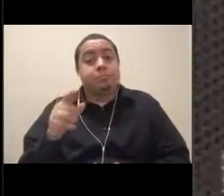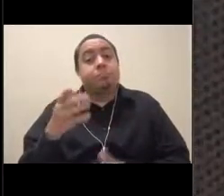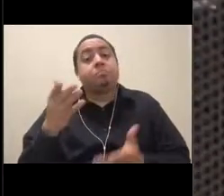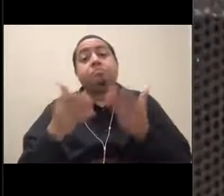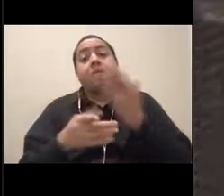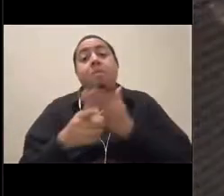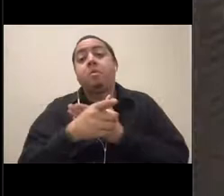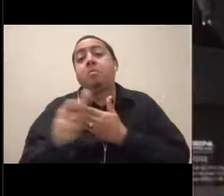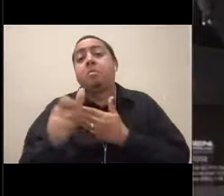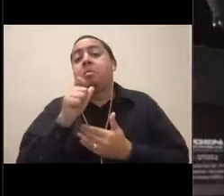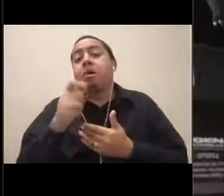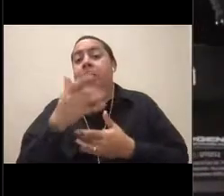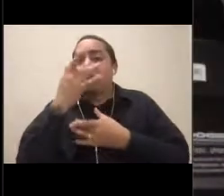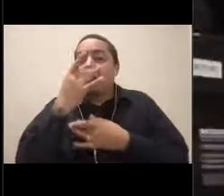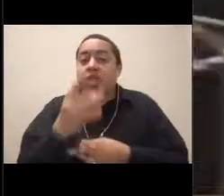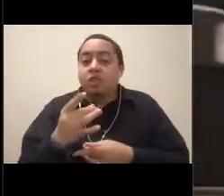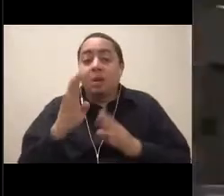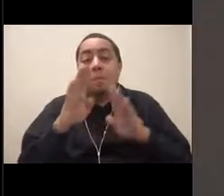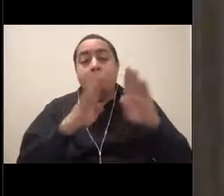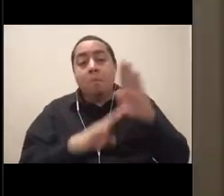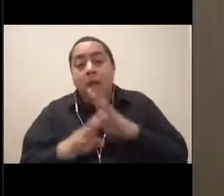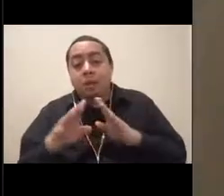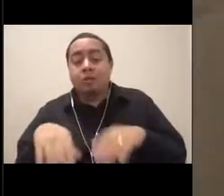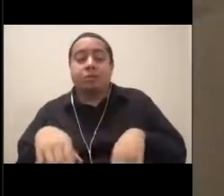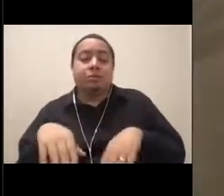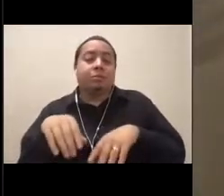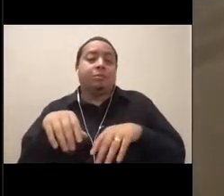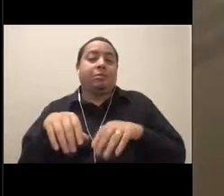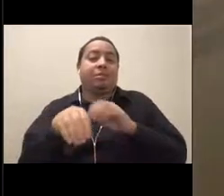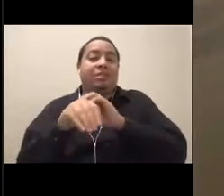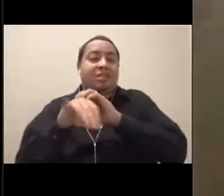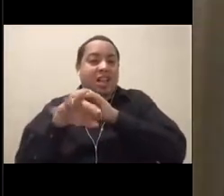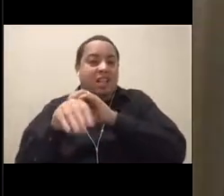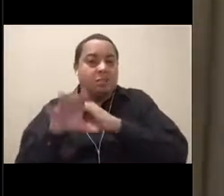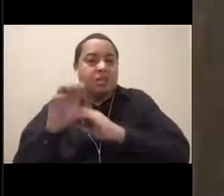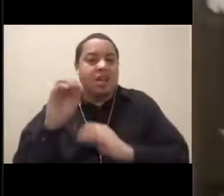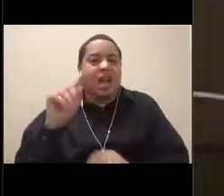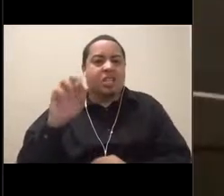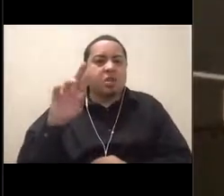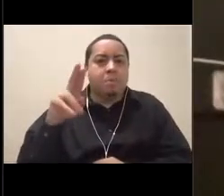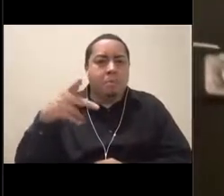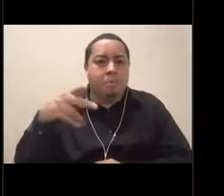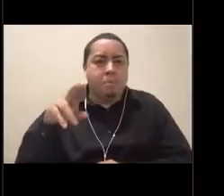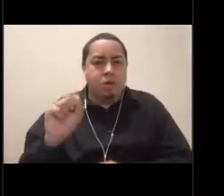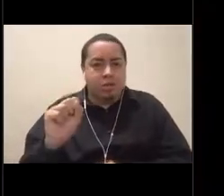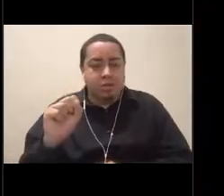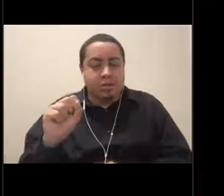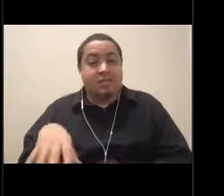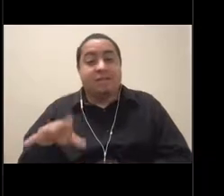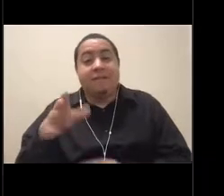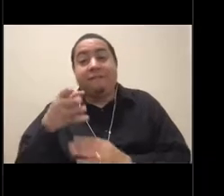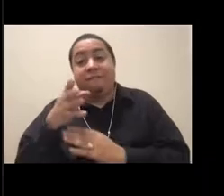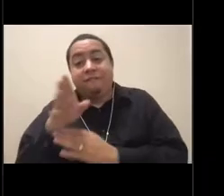in biology or octopus or fish, you can still work in the deep sea environment by being an expert in a technology field.